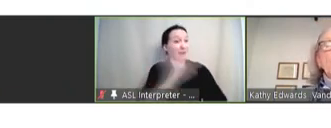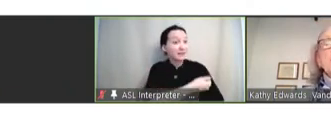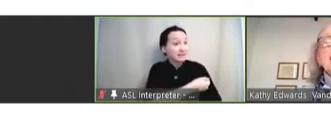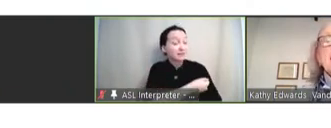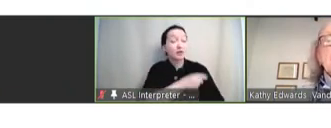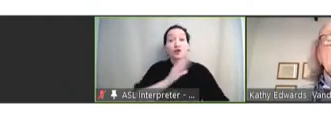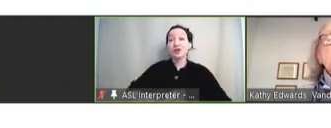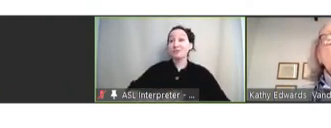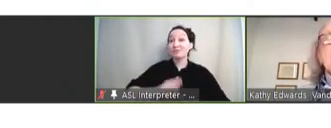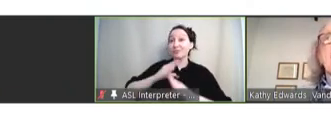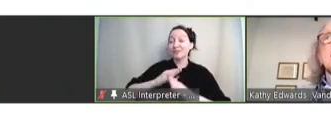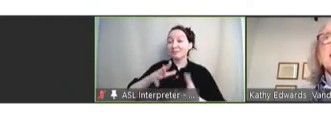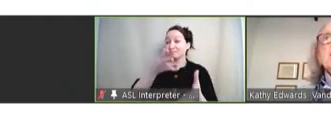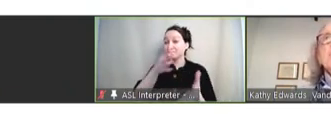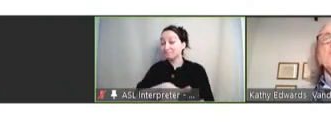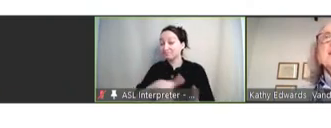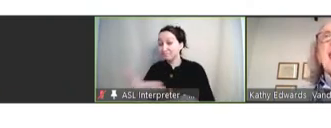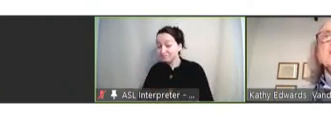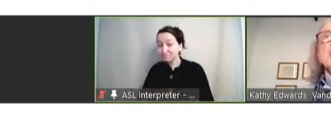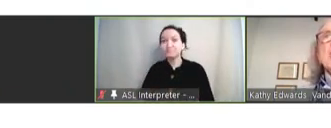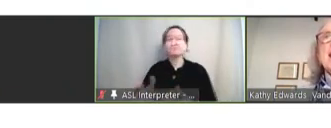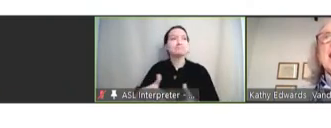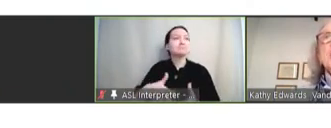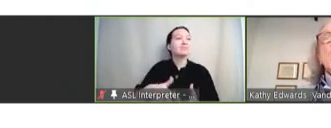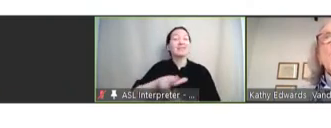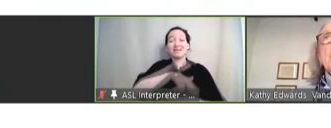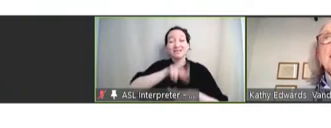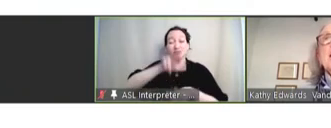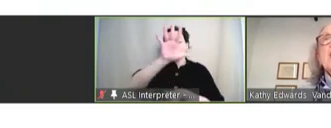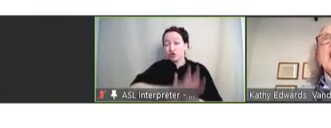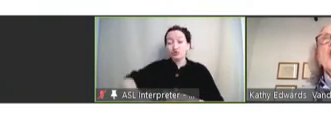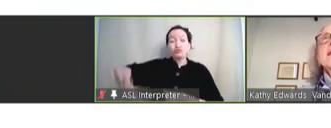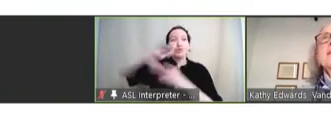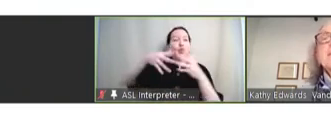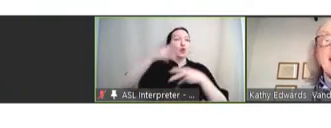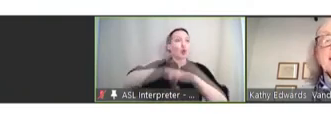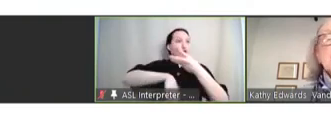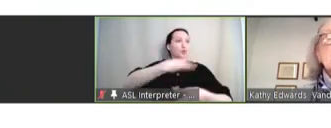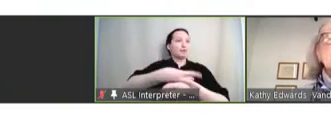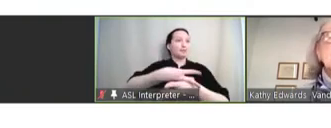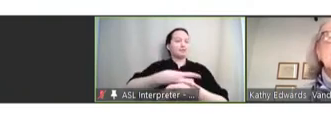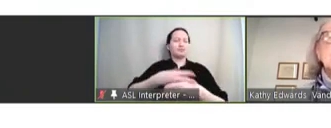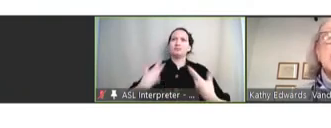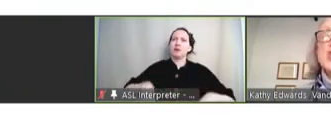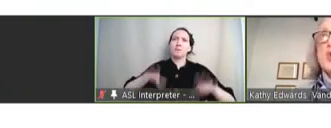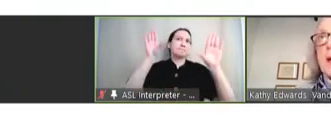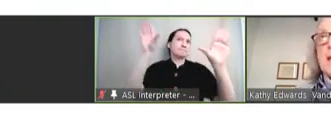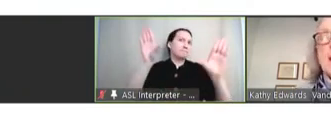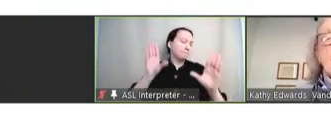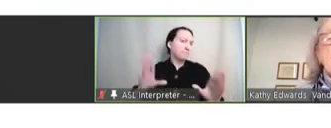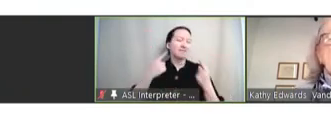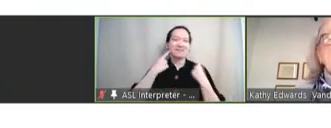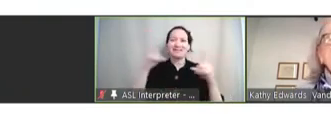morbidity and mortality both nationally and globally. They are an amazing success story. The